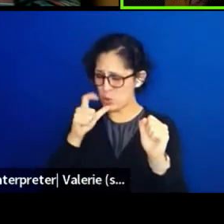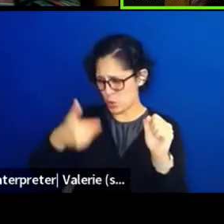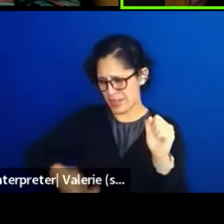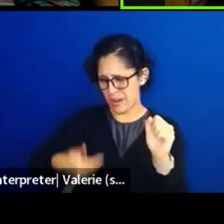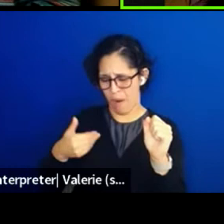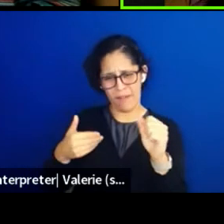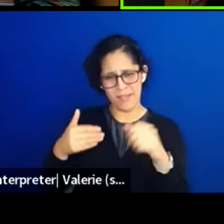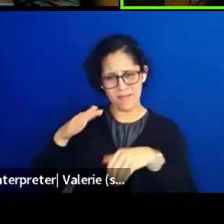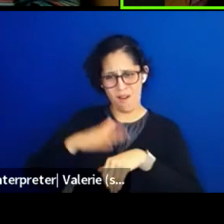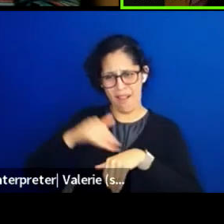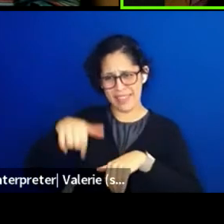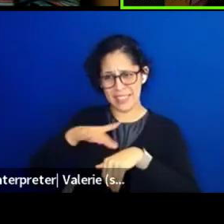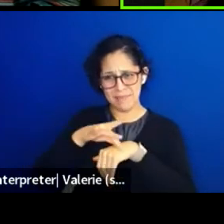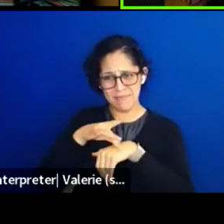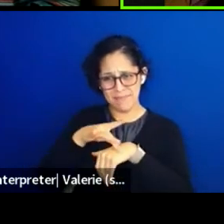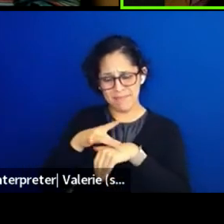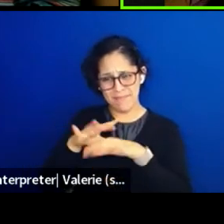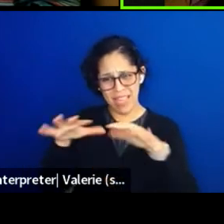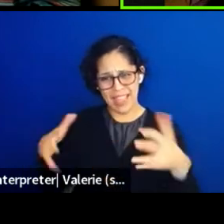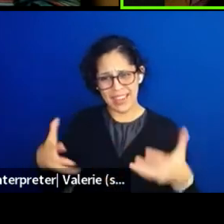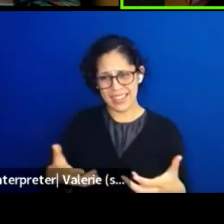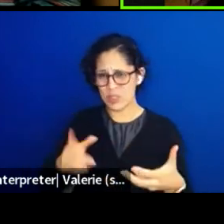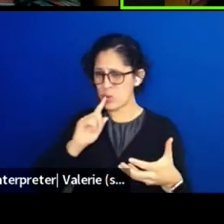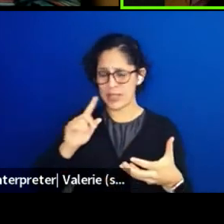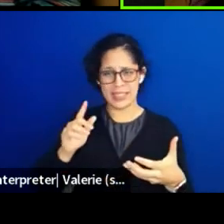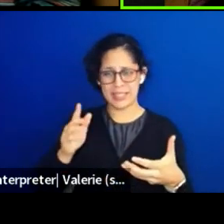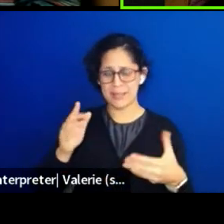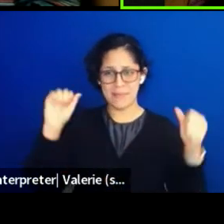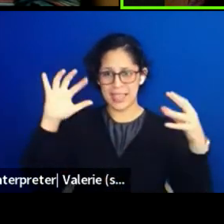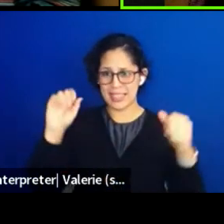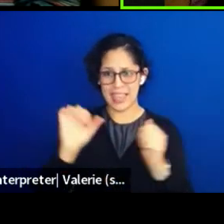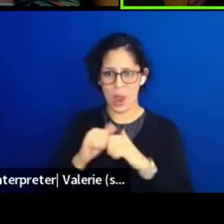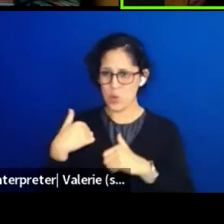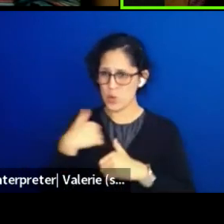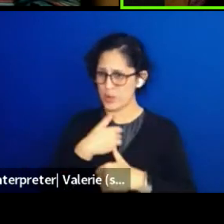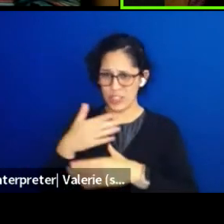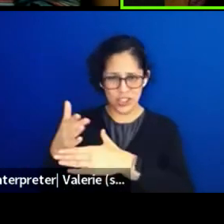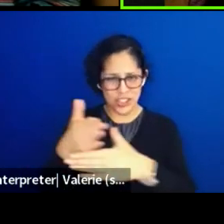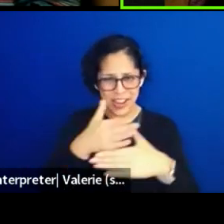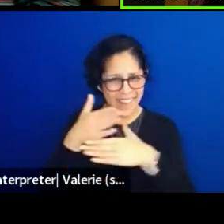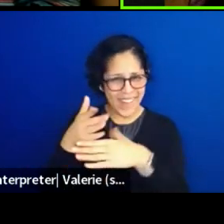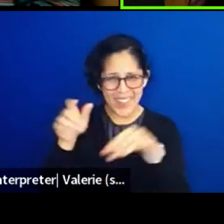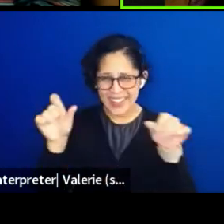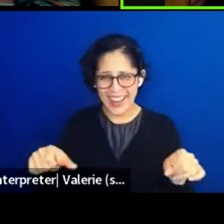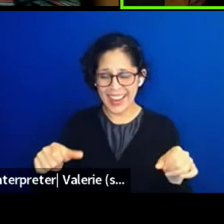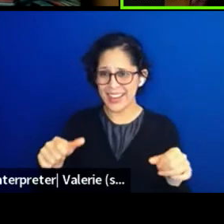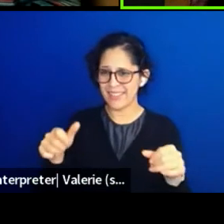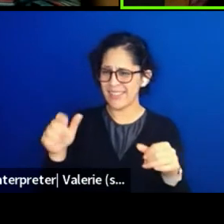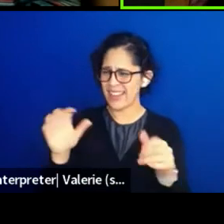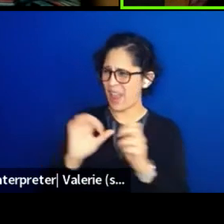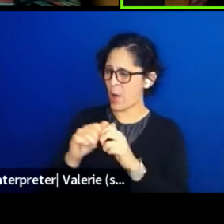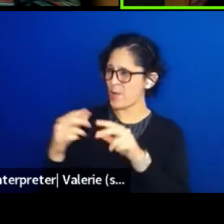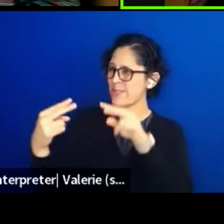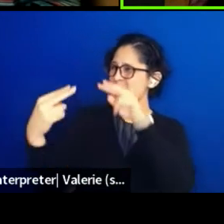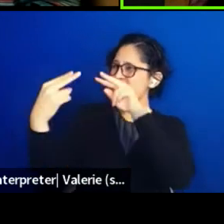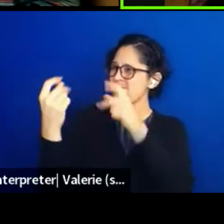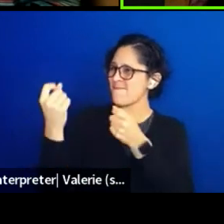And it's so amazing how we can share. We can see each other, we can talk in our language.